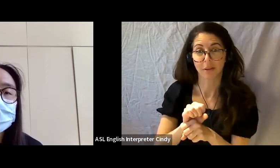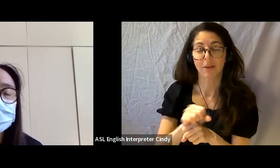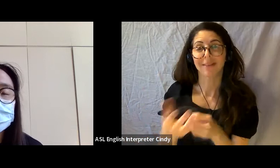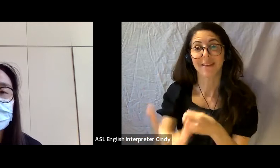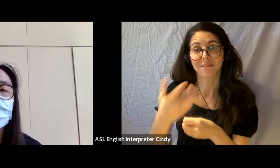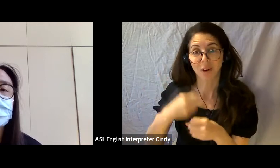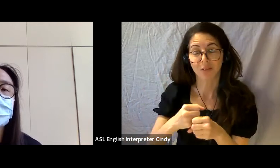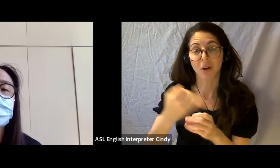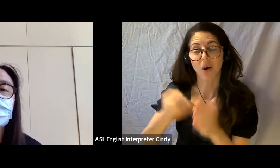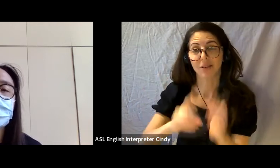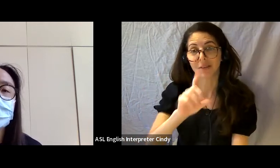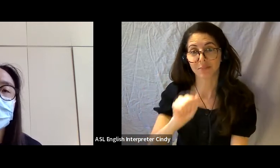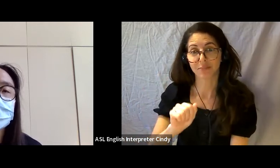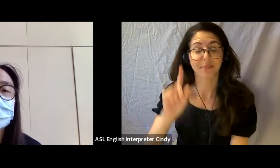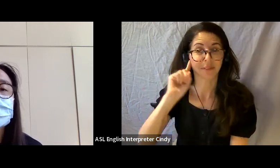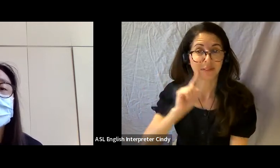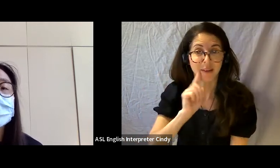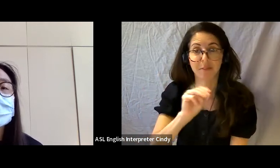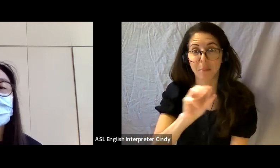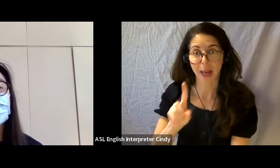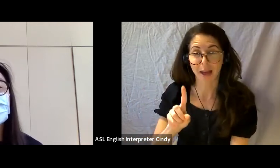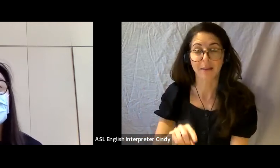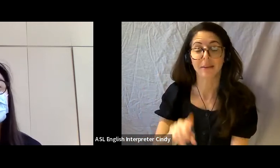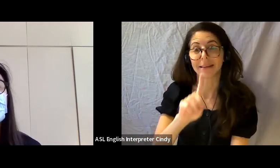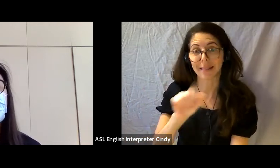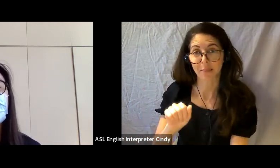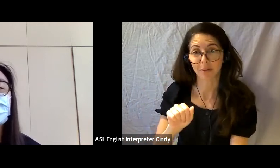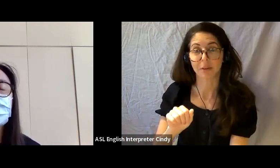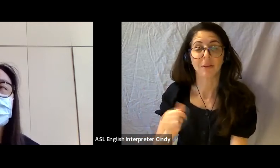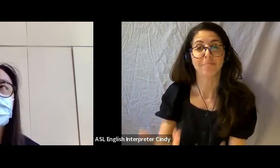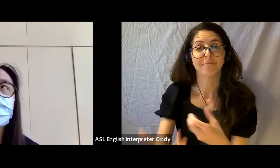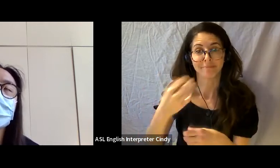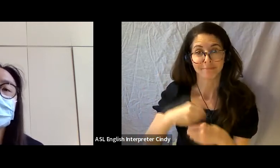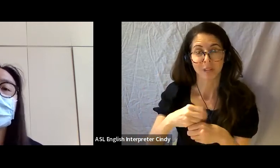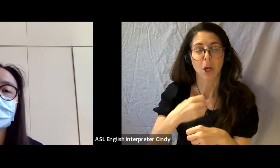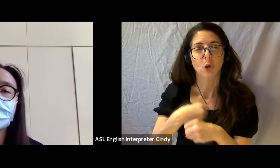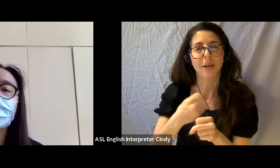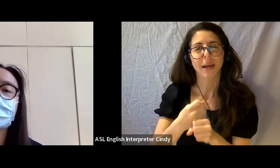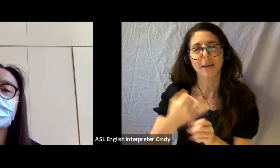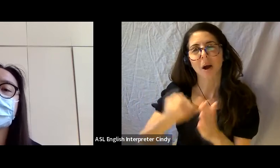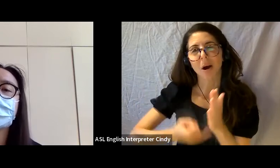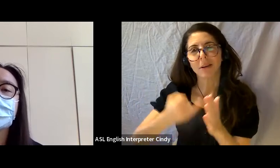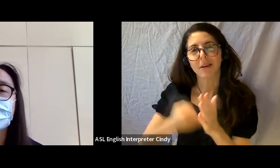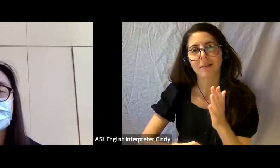Artists, Mad, Deaf, Disabled artists, creating work that expresses their identity as disabled folks.